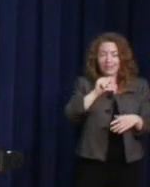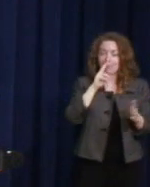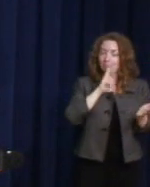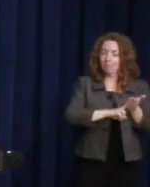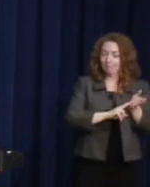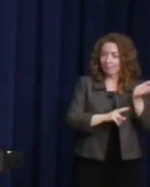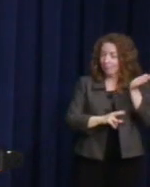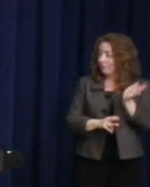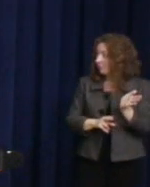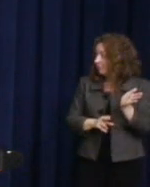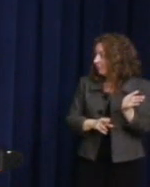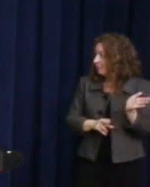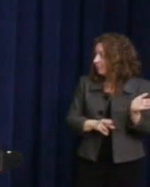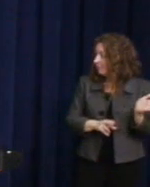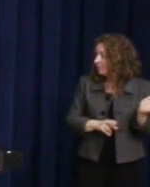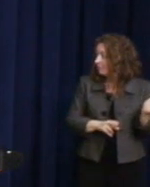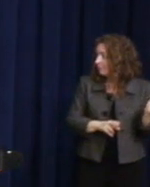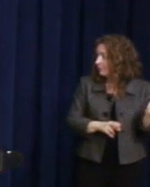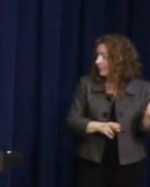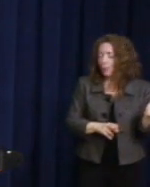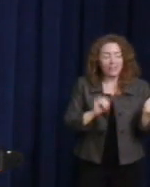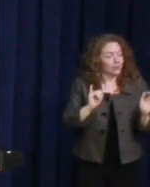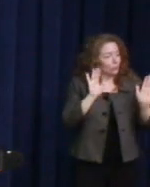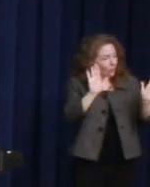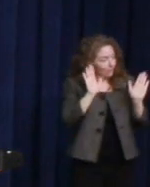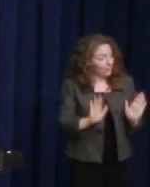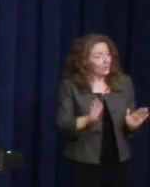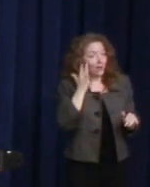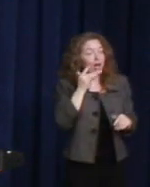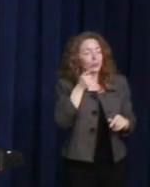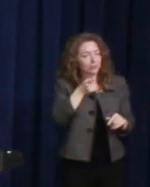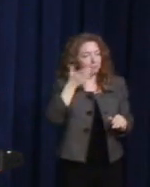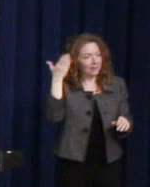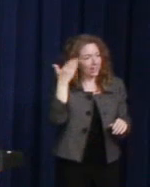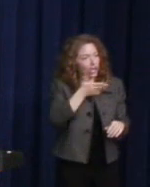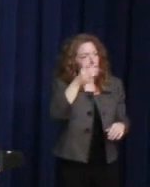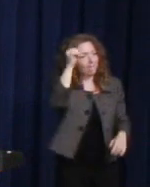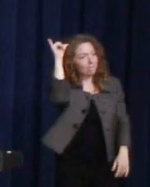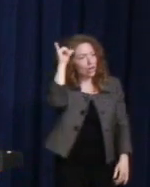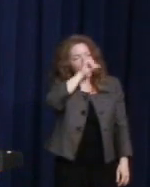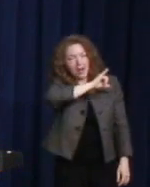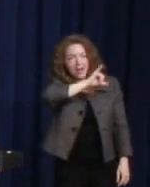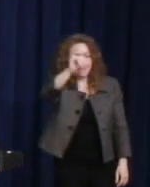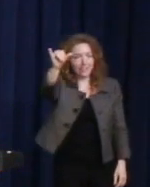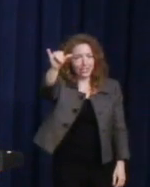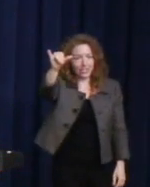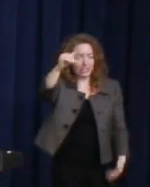And I say this is a wonderful thing, because you will be there forever. Thank you.